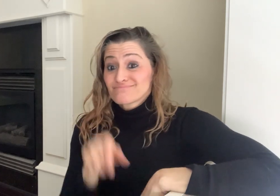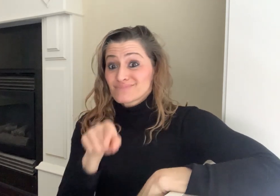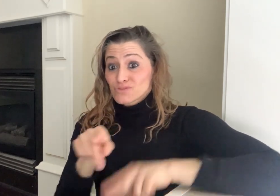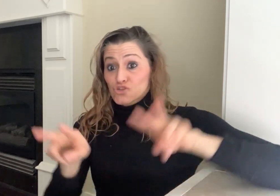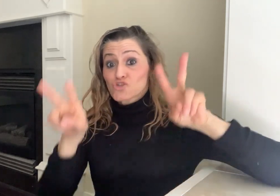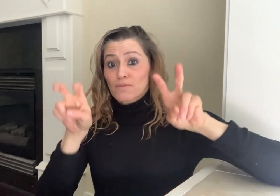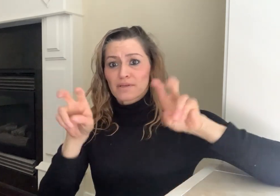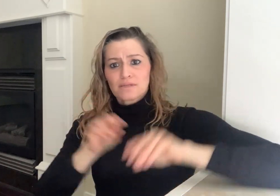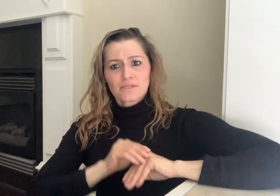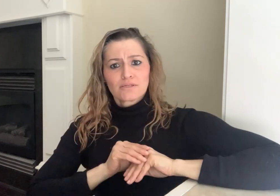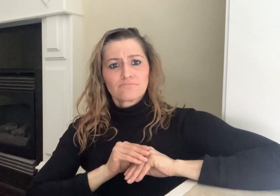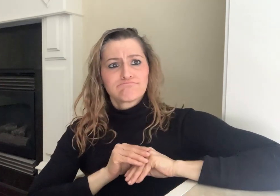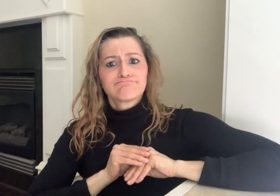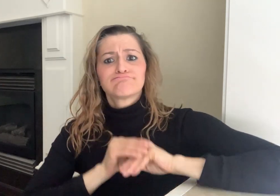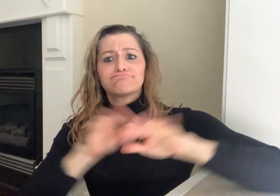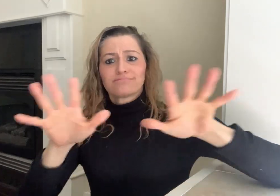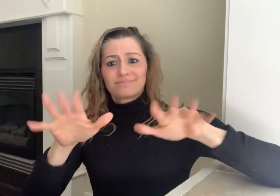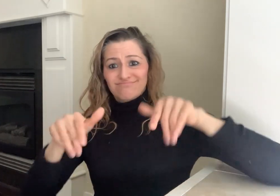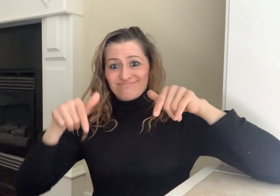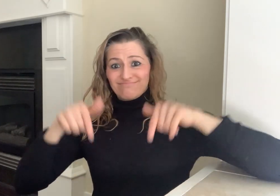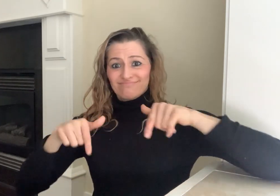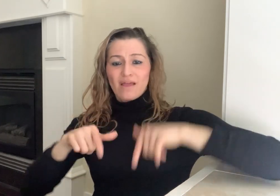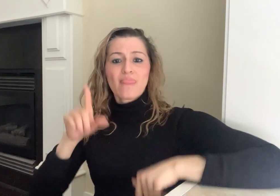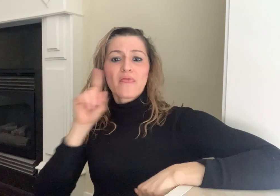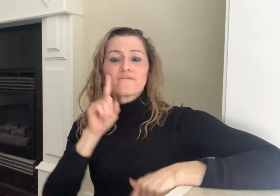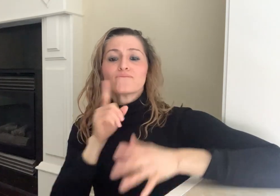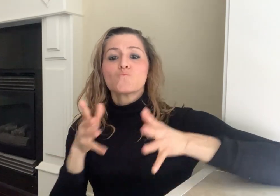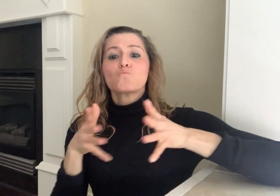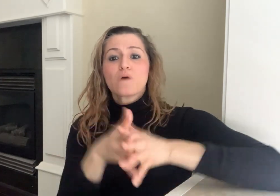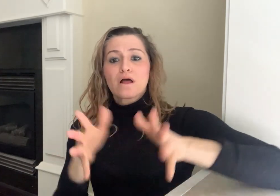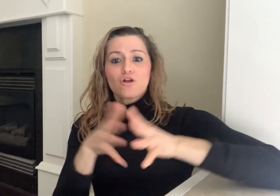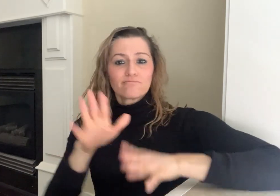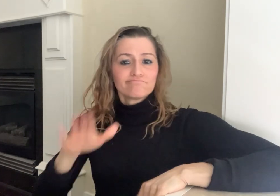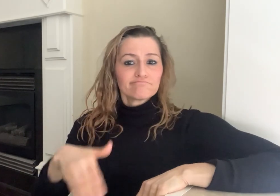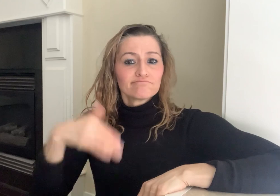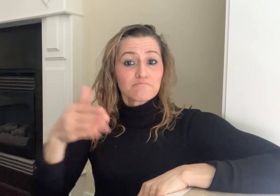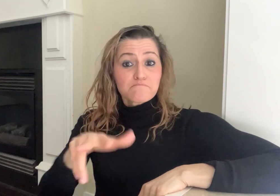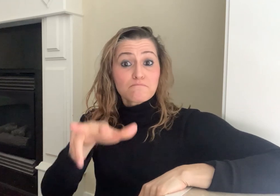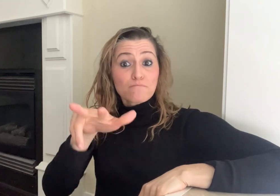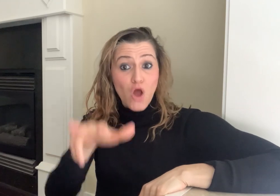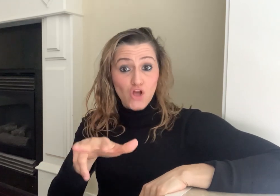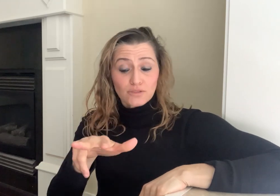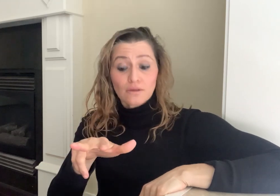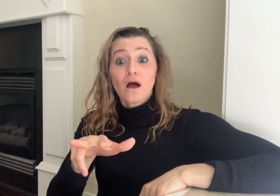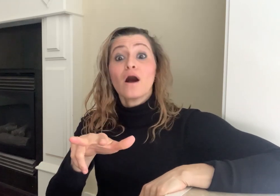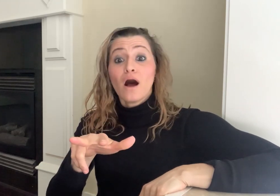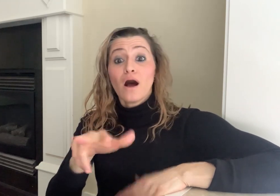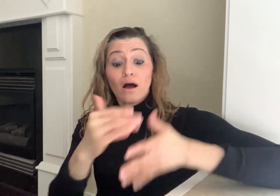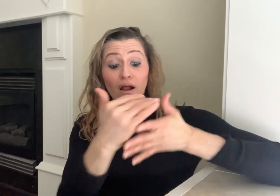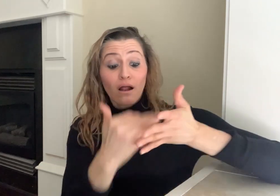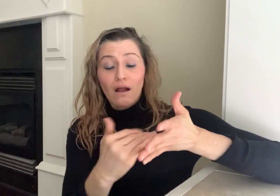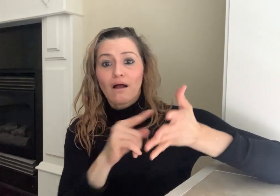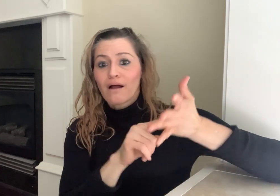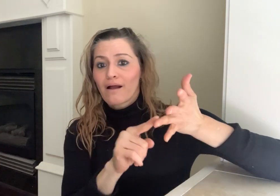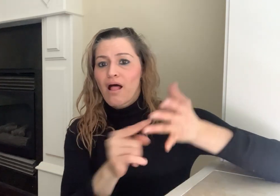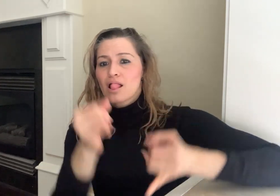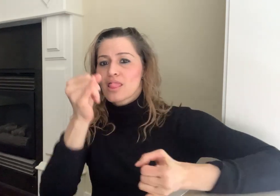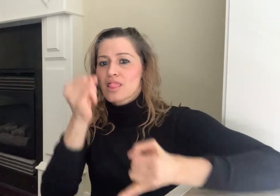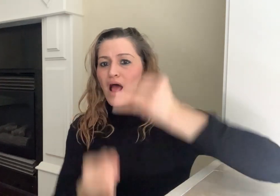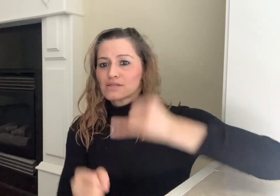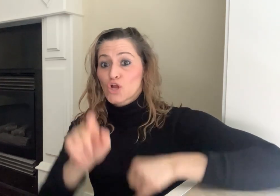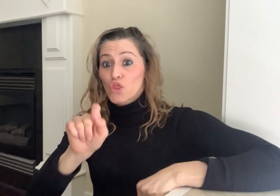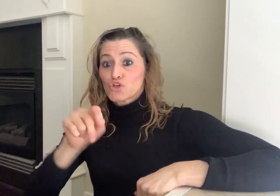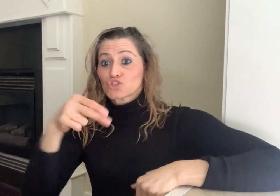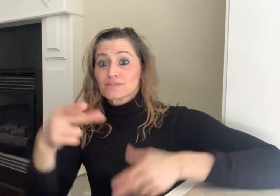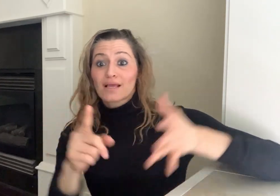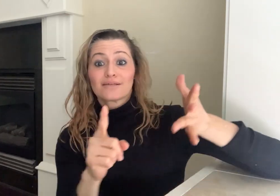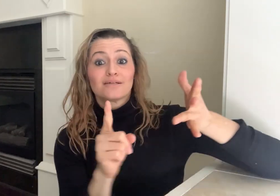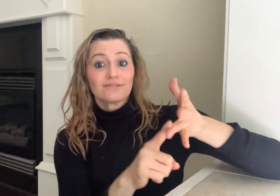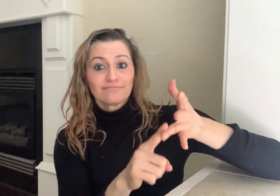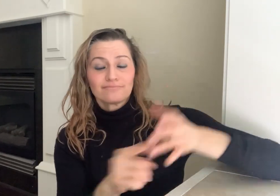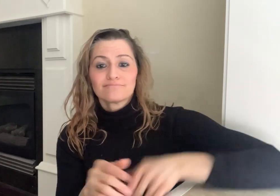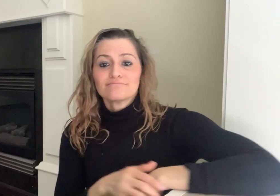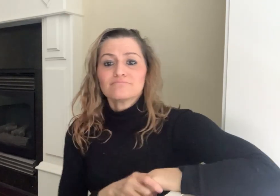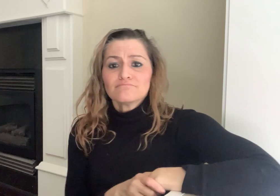on this DeafWire show on the last Thursday of March.